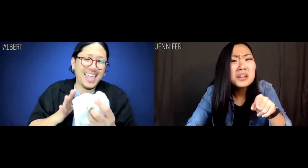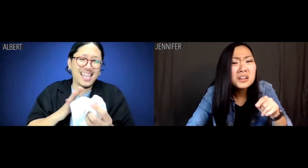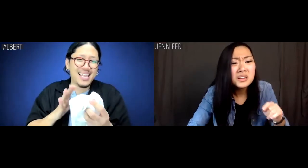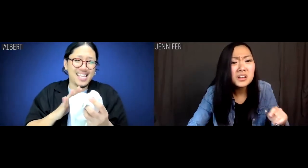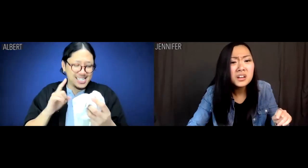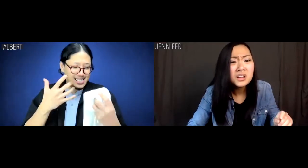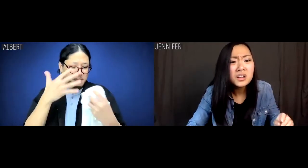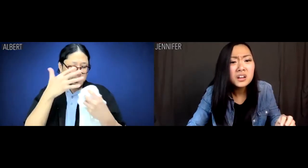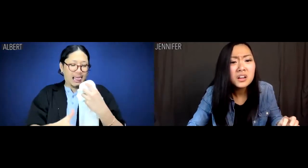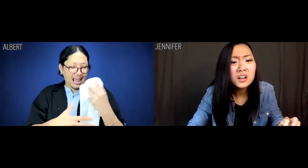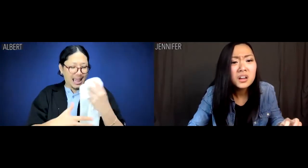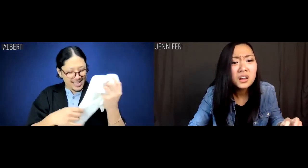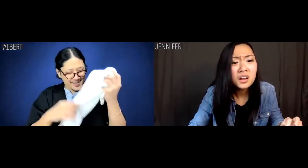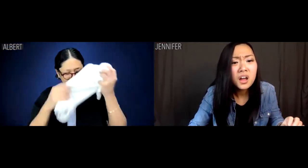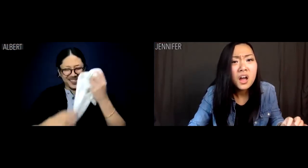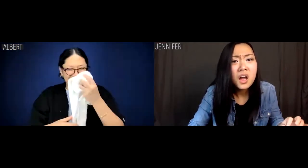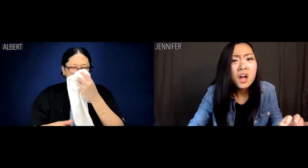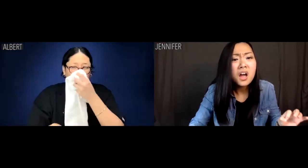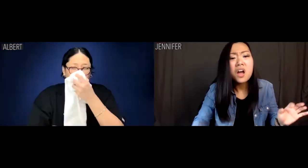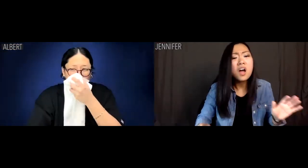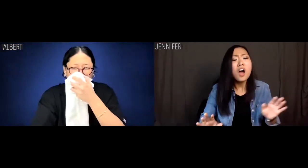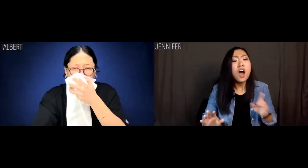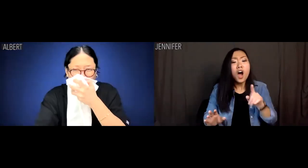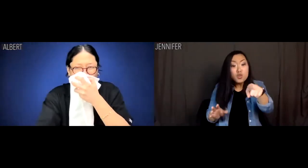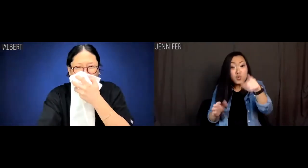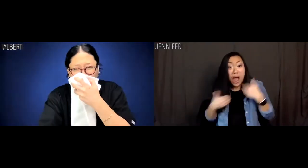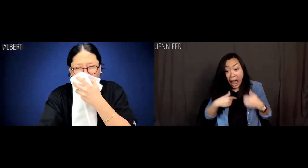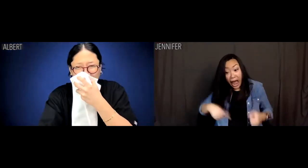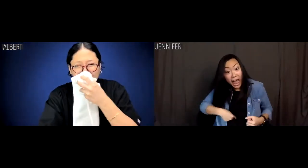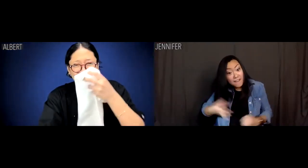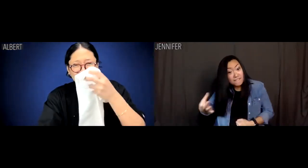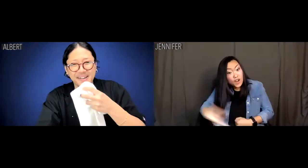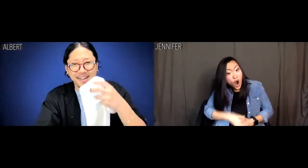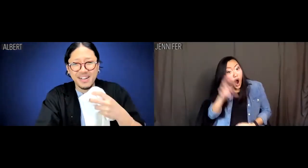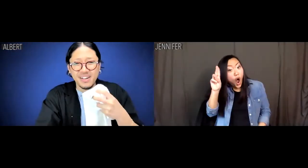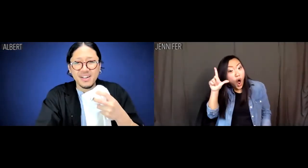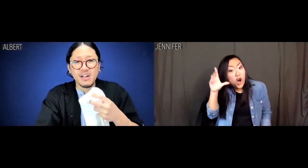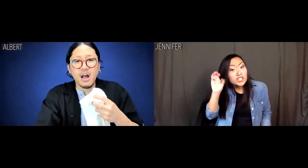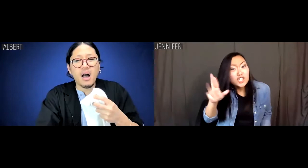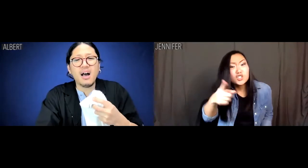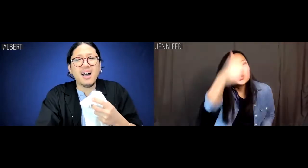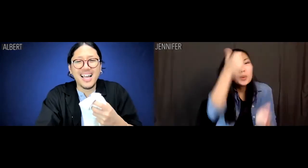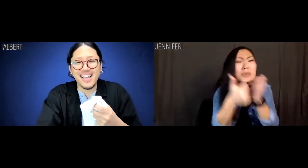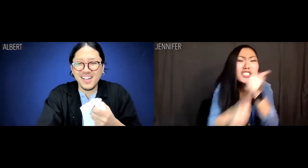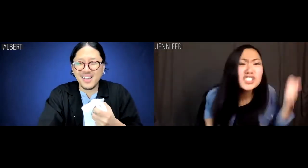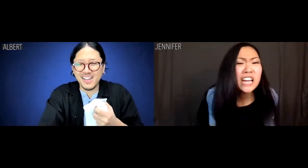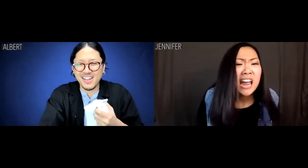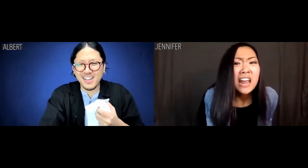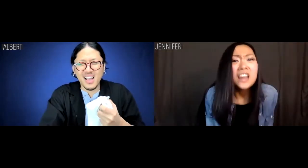Albert: It's fine, it's my blood handkerchief. Jennifer: You have an ULCER, you stupid shit.